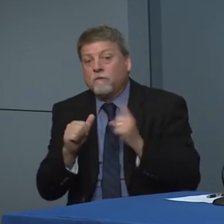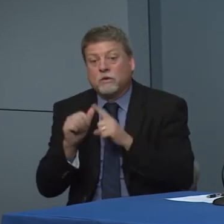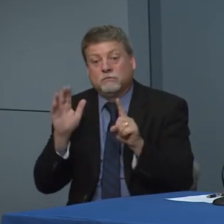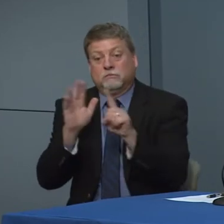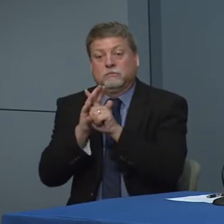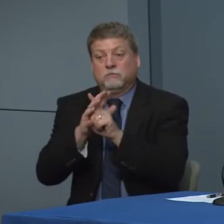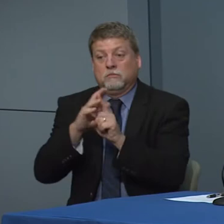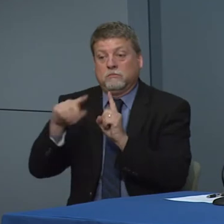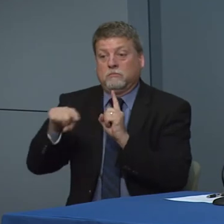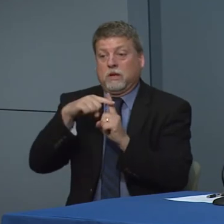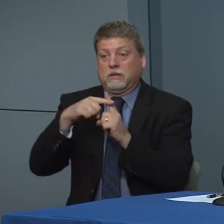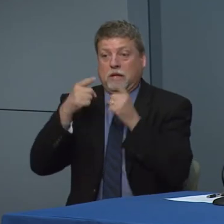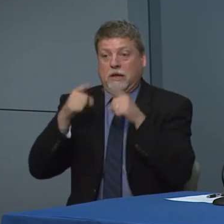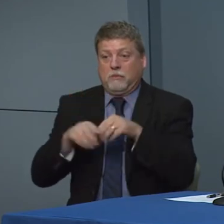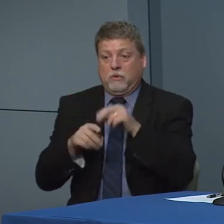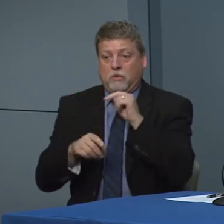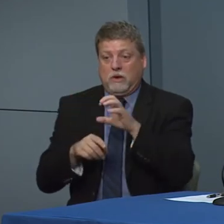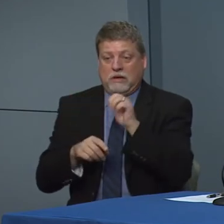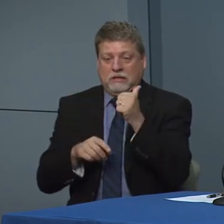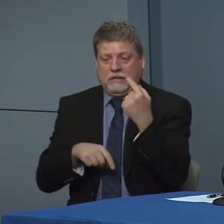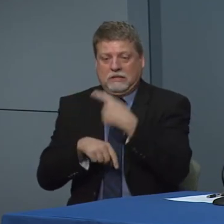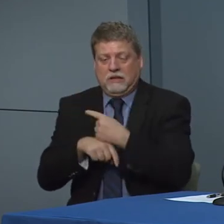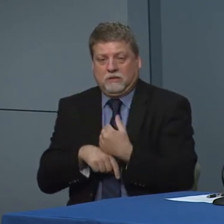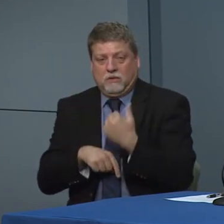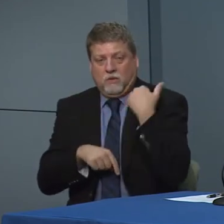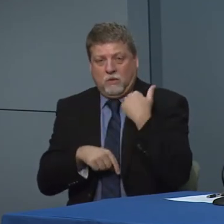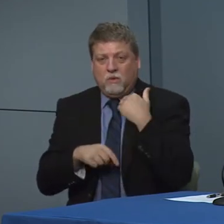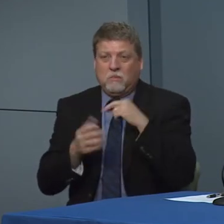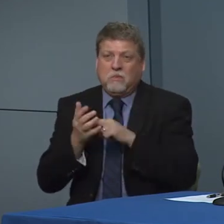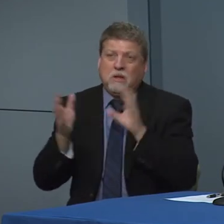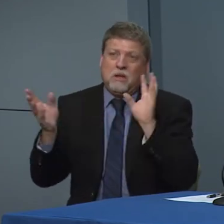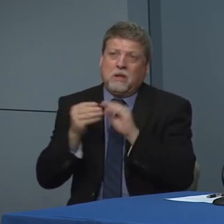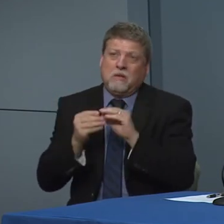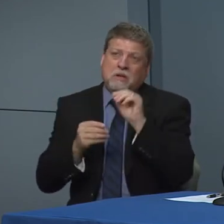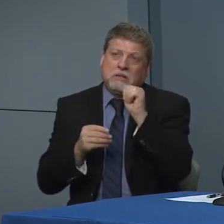positive. That's about 10 Tess per day in the state of more